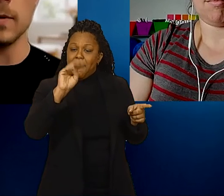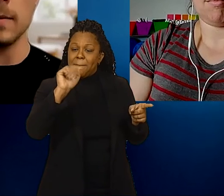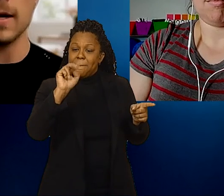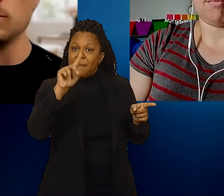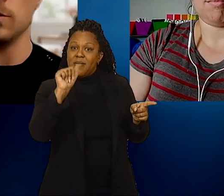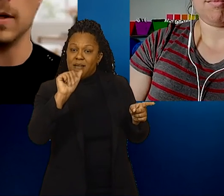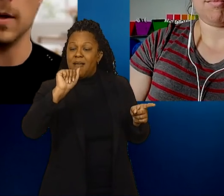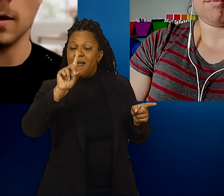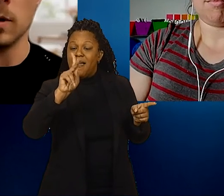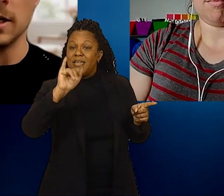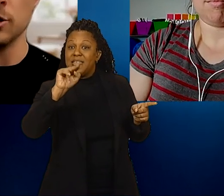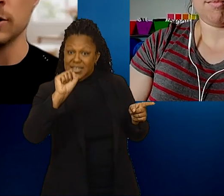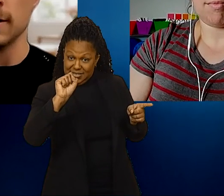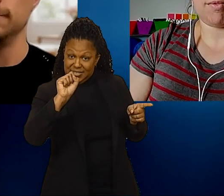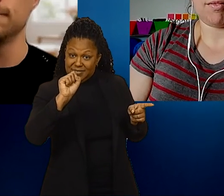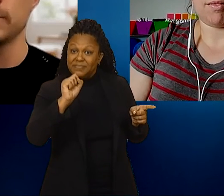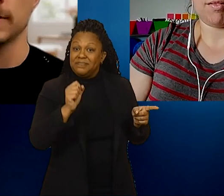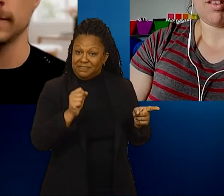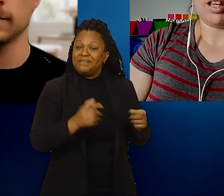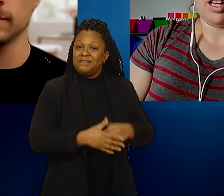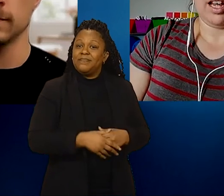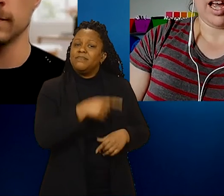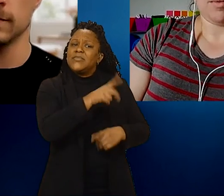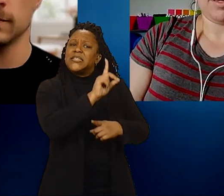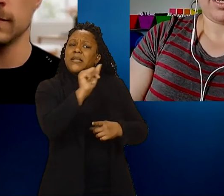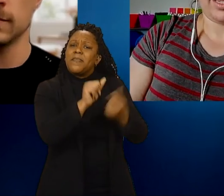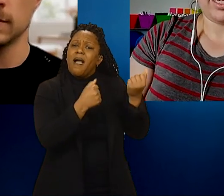Amanda, would you be willing to introduce yourself? Yeah. I'm Amanda Adkins.